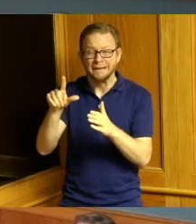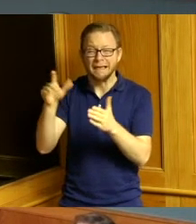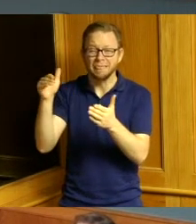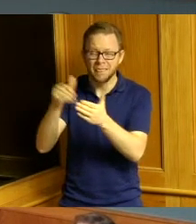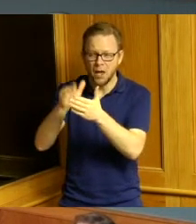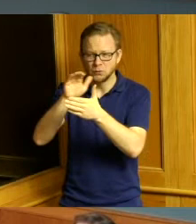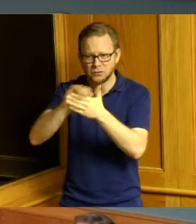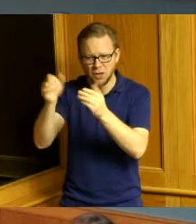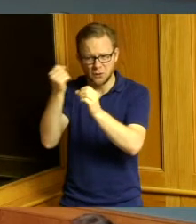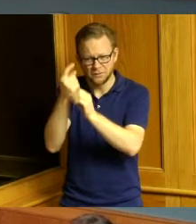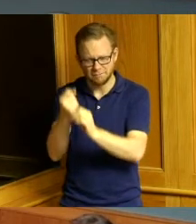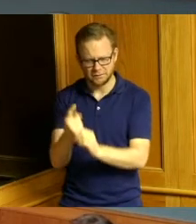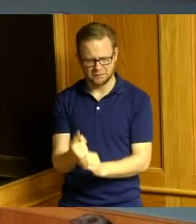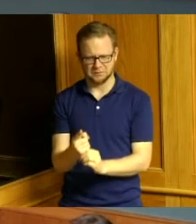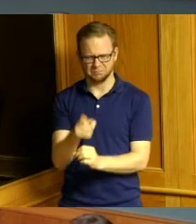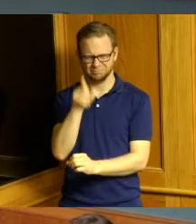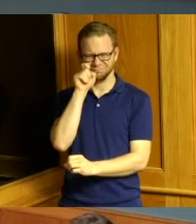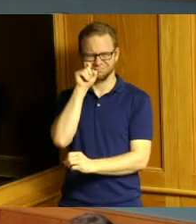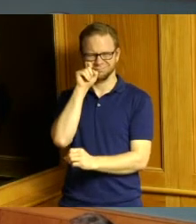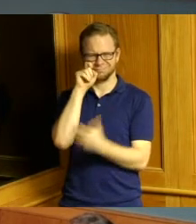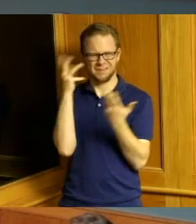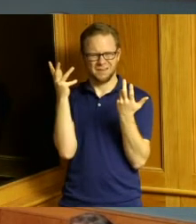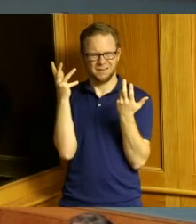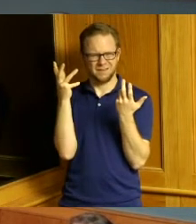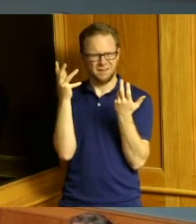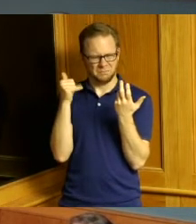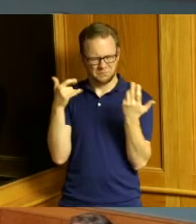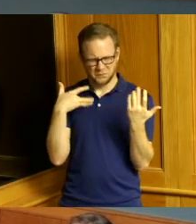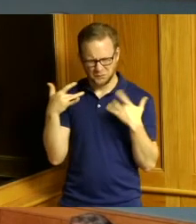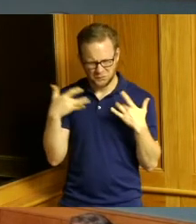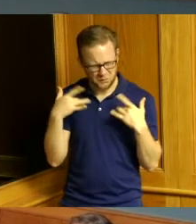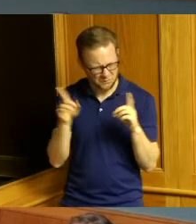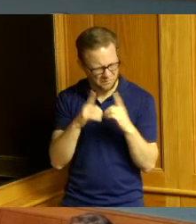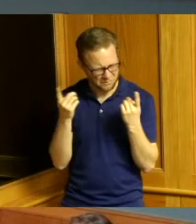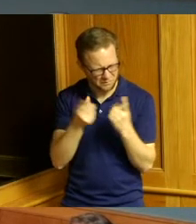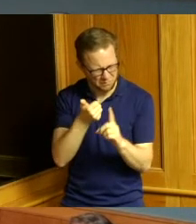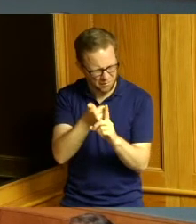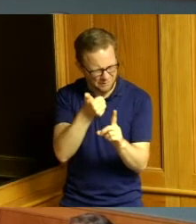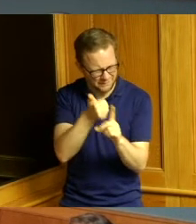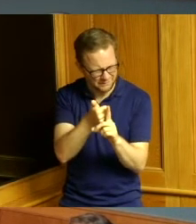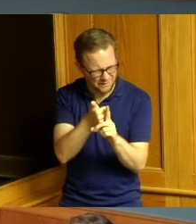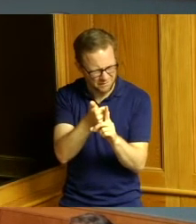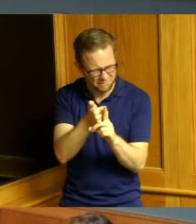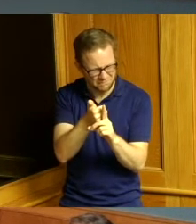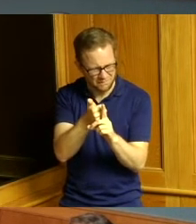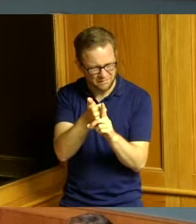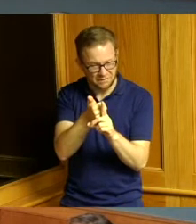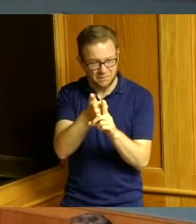I'm really concerned why our our department doesn't have a Director who is fluent in